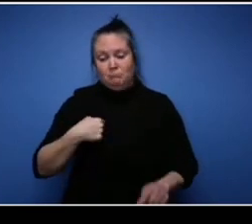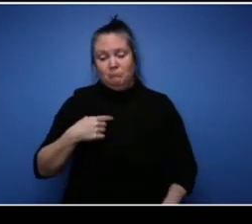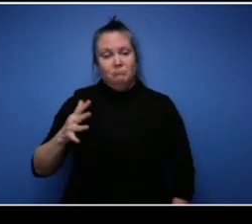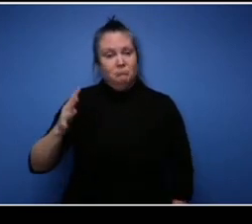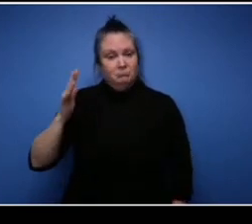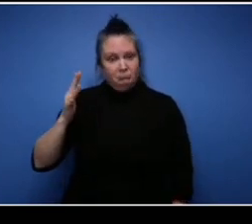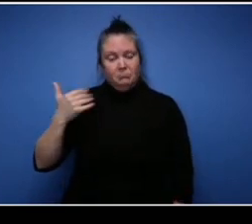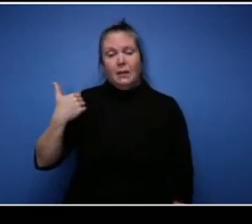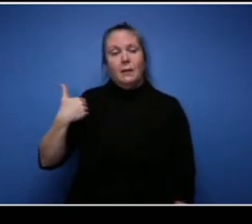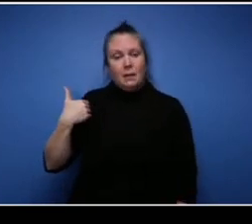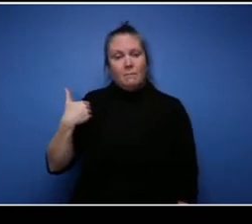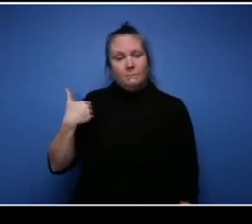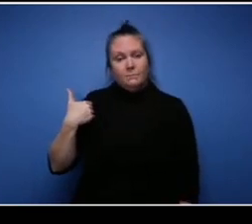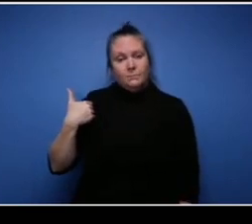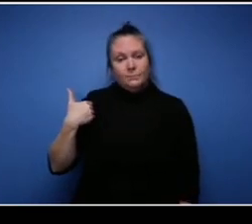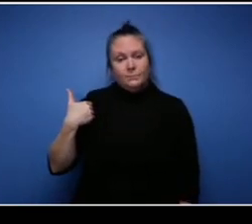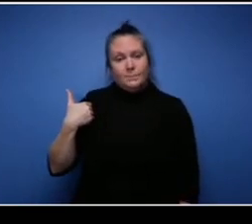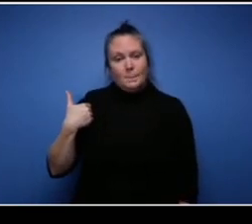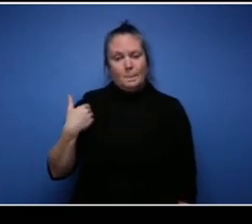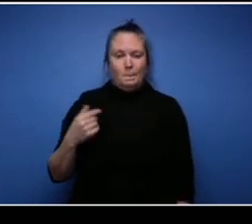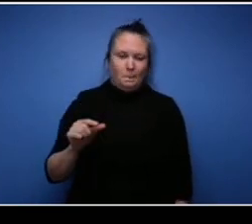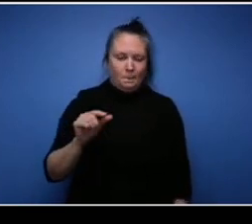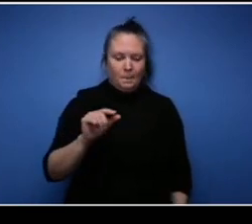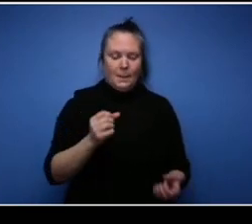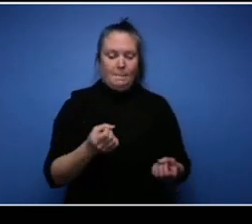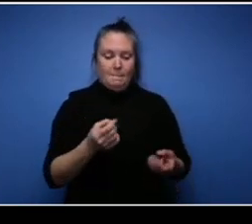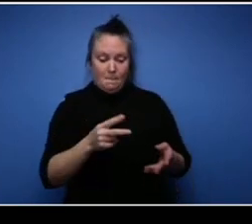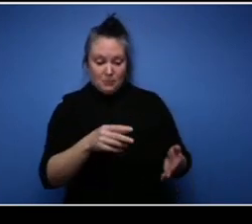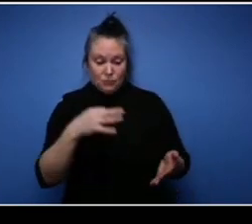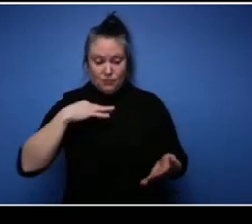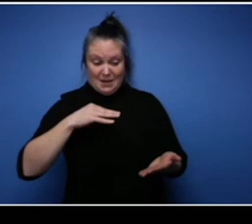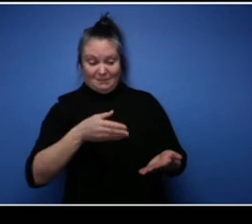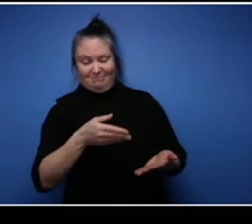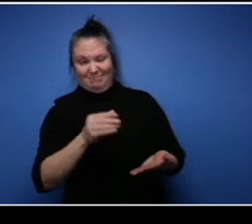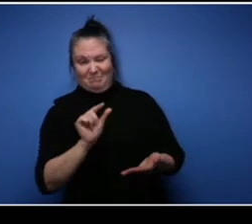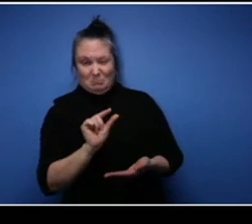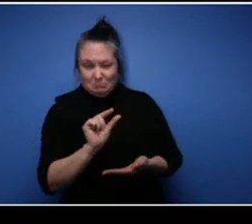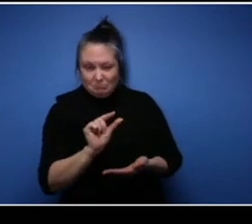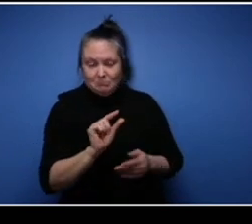small you know I've only had a small amount on it but it still was helpful. Other things